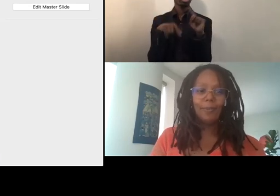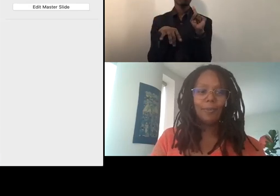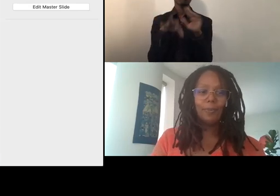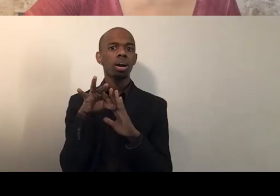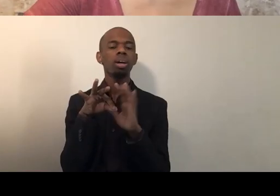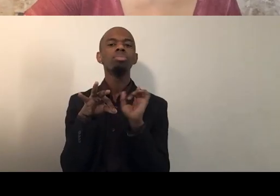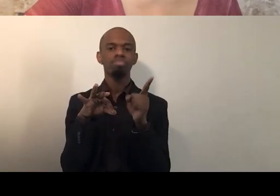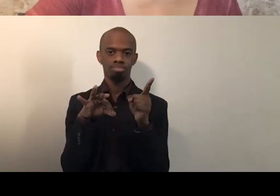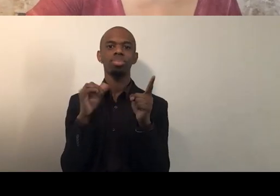Okay.